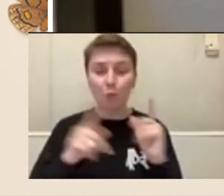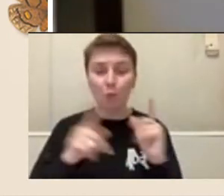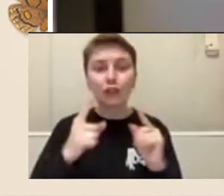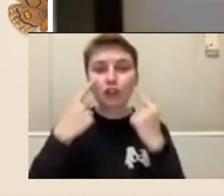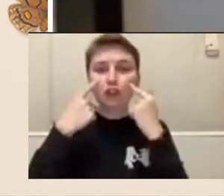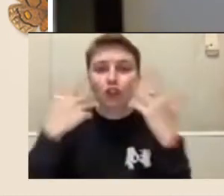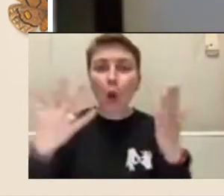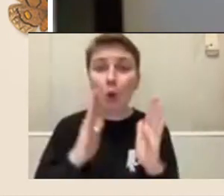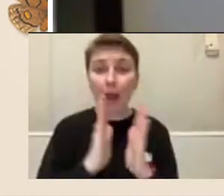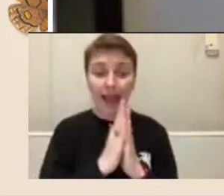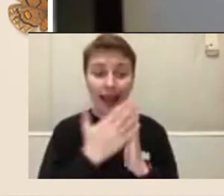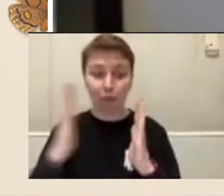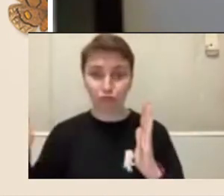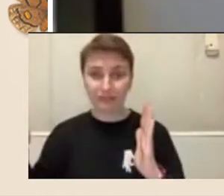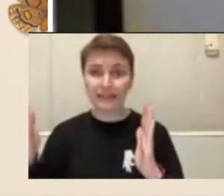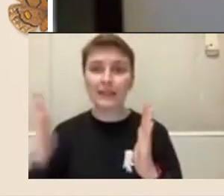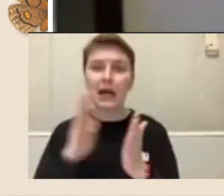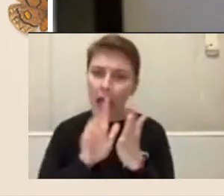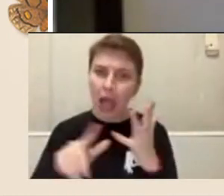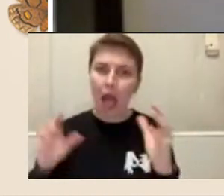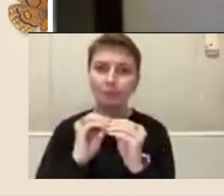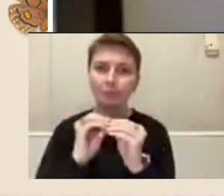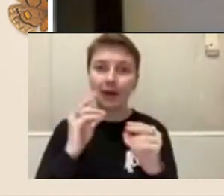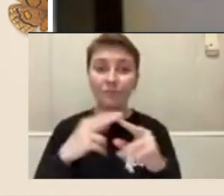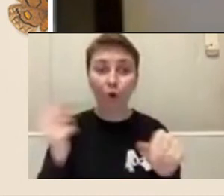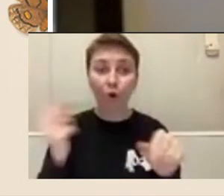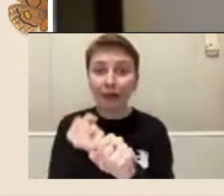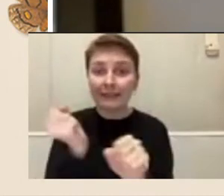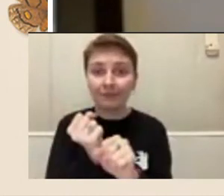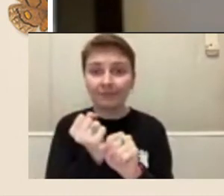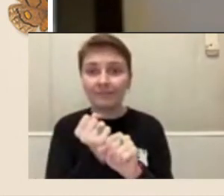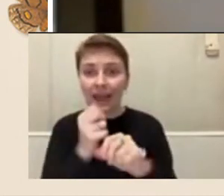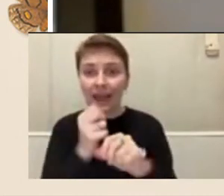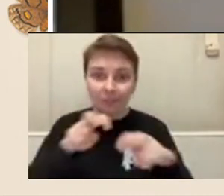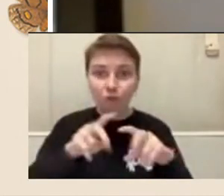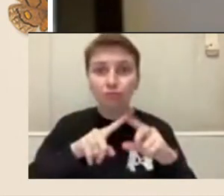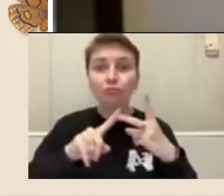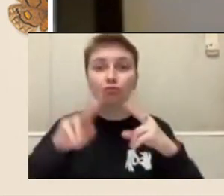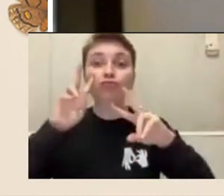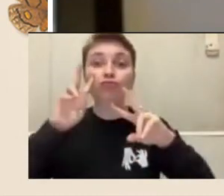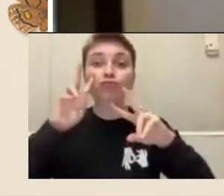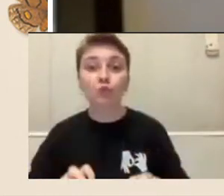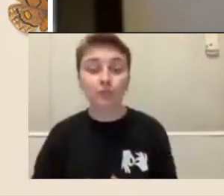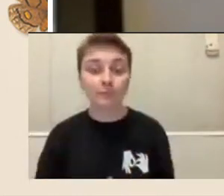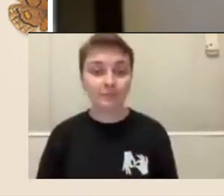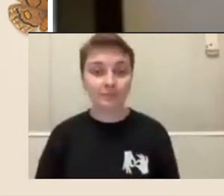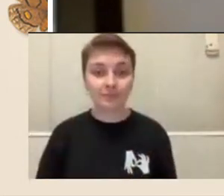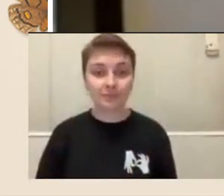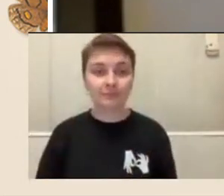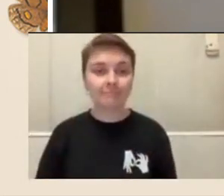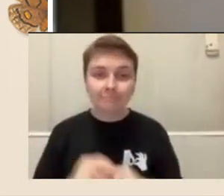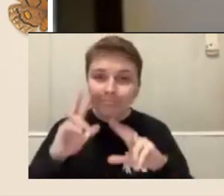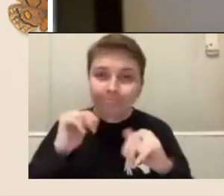for creative activity and research; to foster and enable the creative use of the state collection;